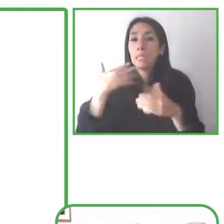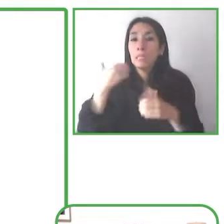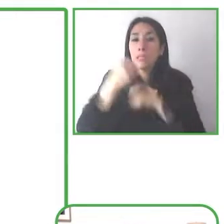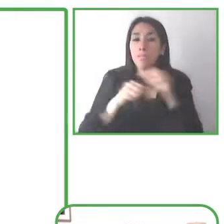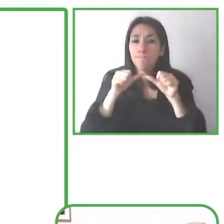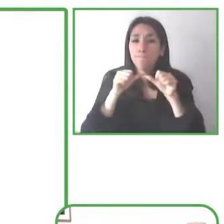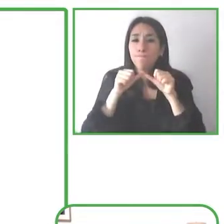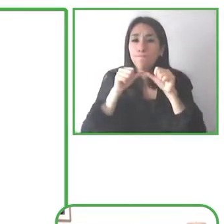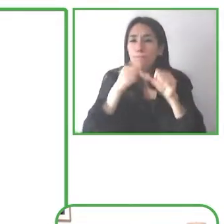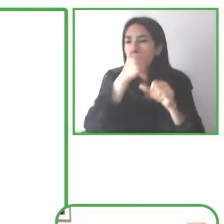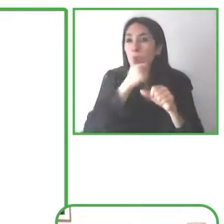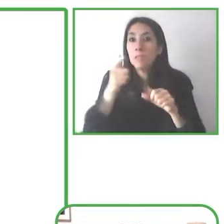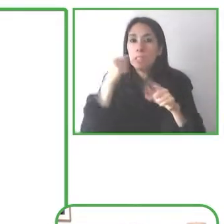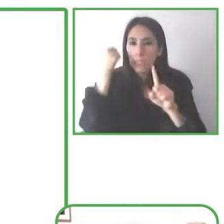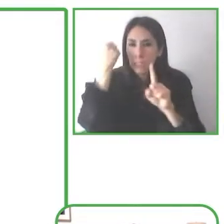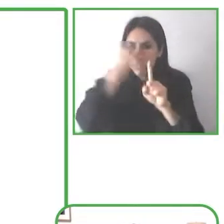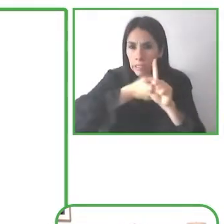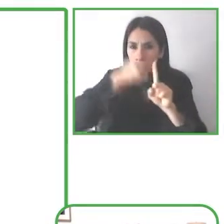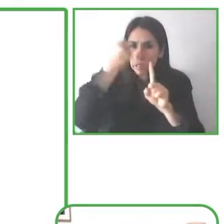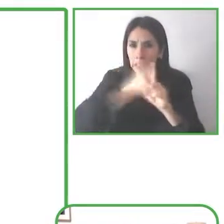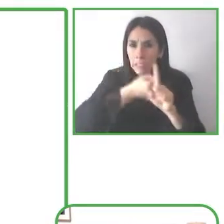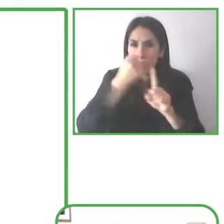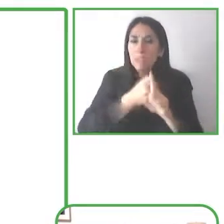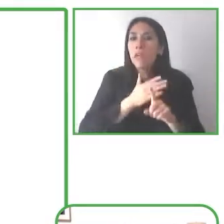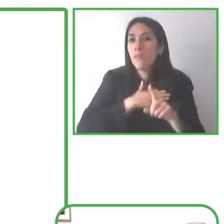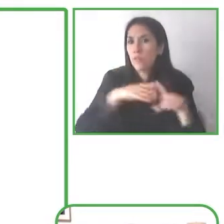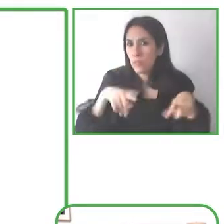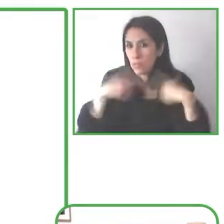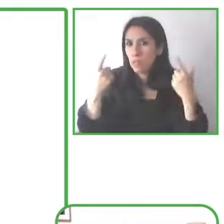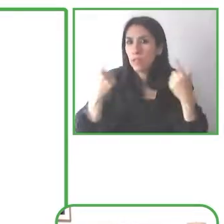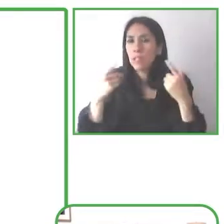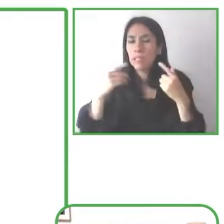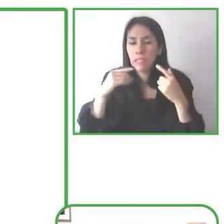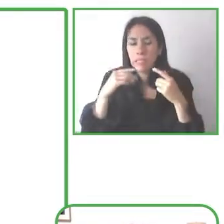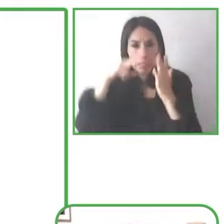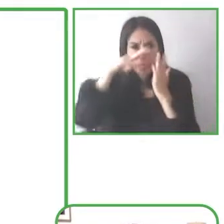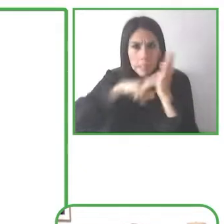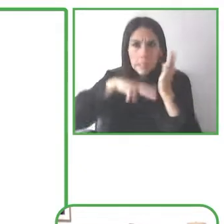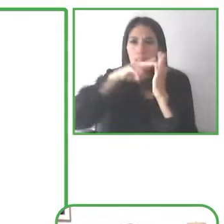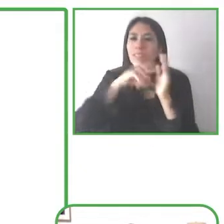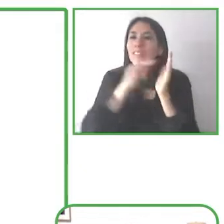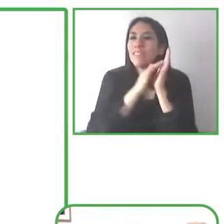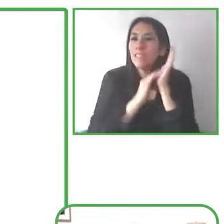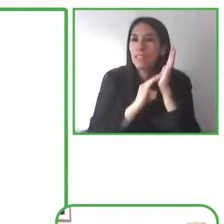software so that was truly just so freeing to be able to figure